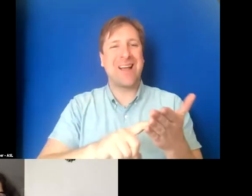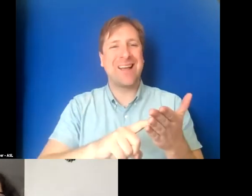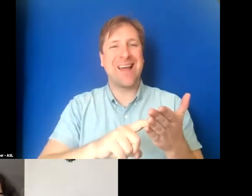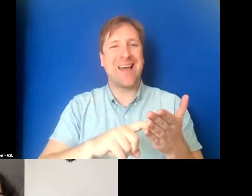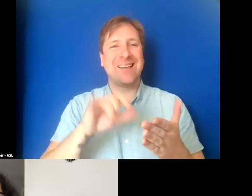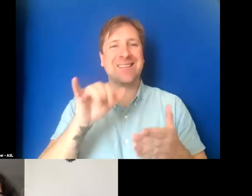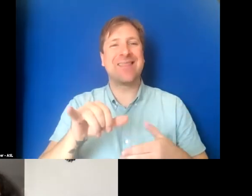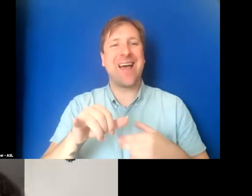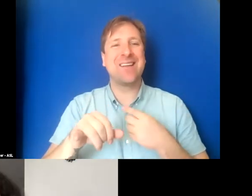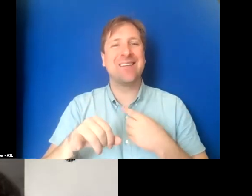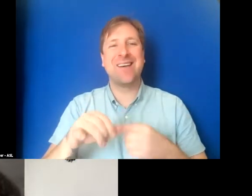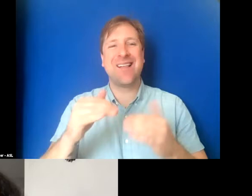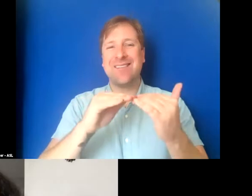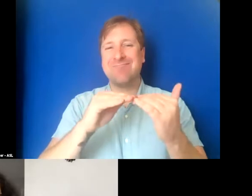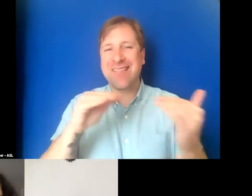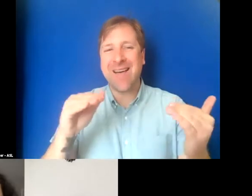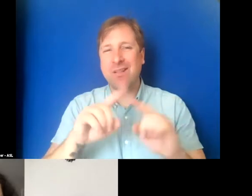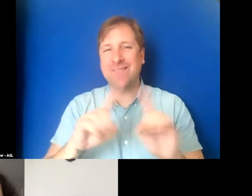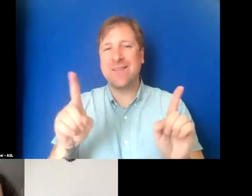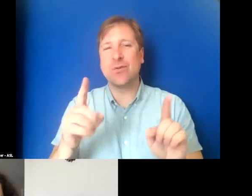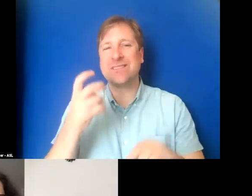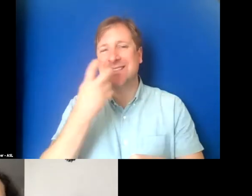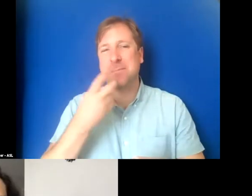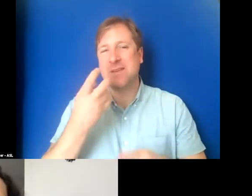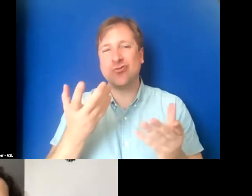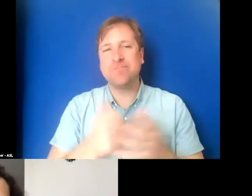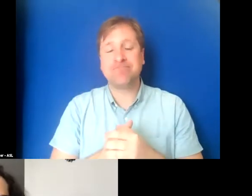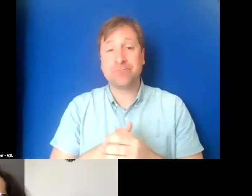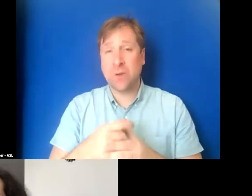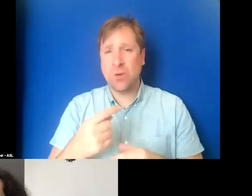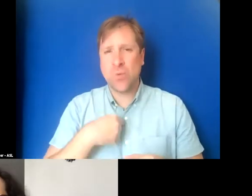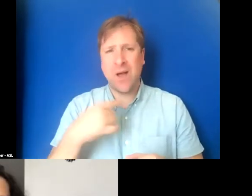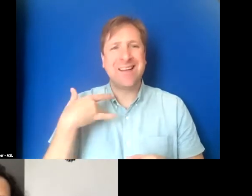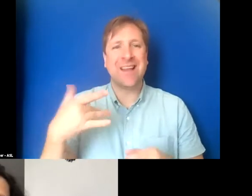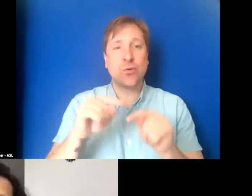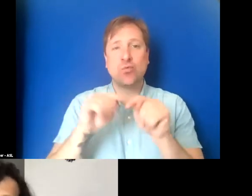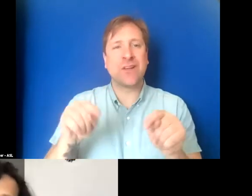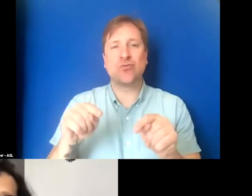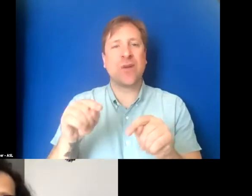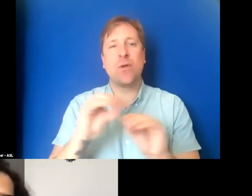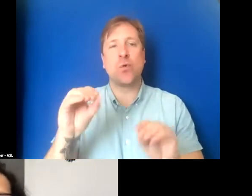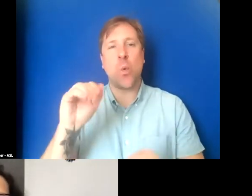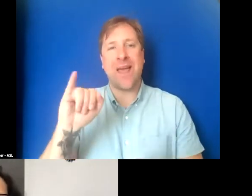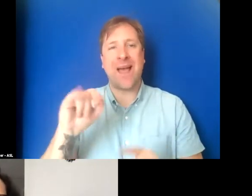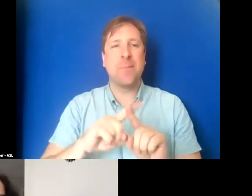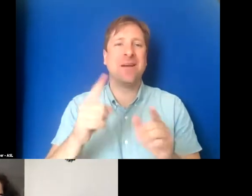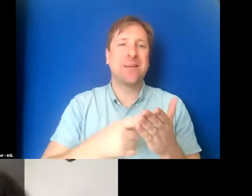that level of difference in the way speech comes out. So I often transcribe without AI but I sometimes transcribe with AI.